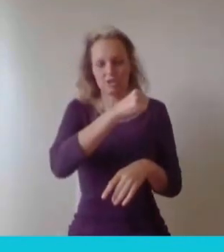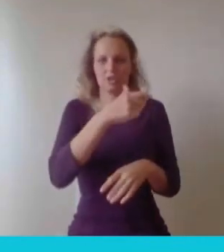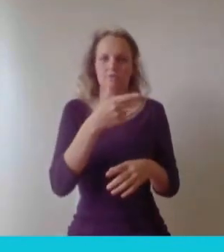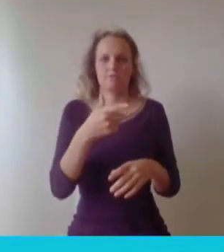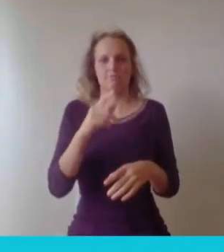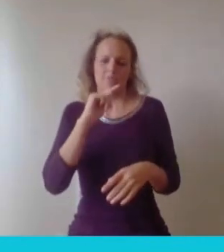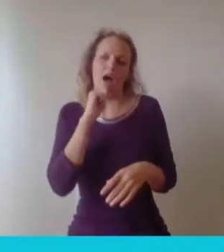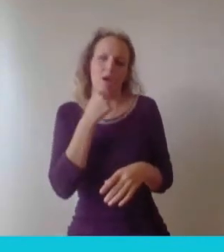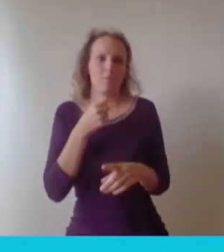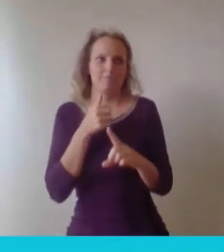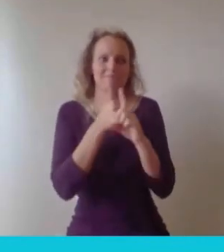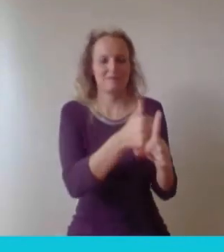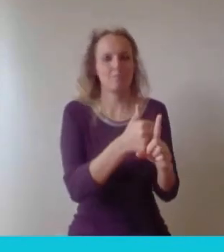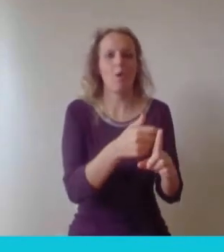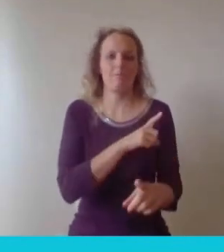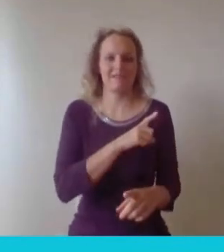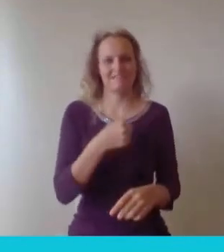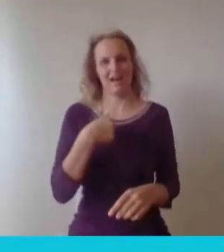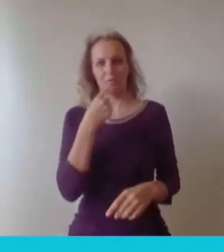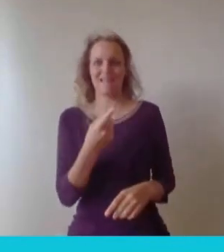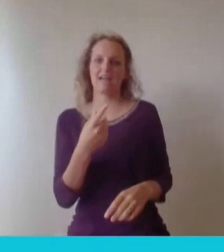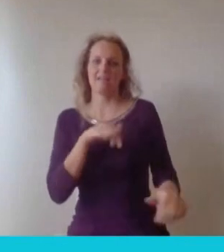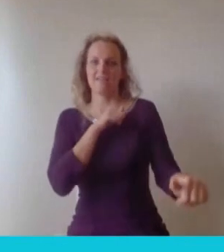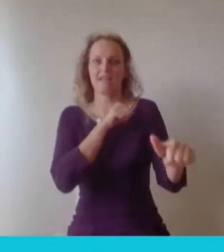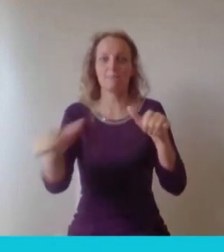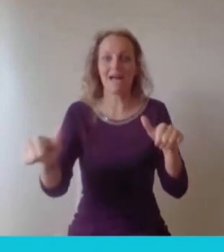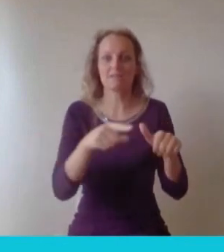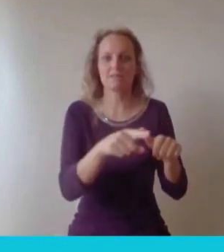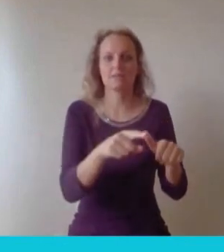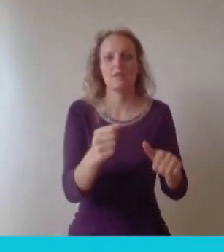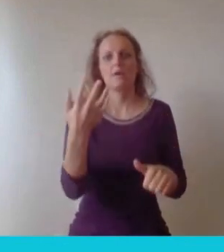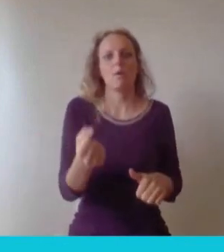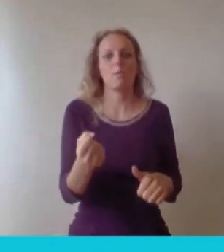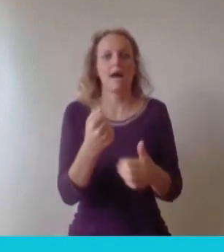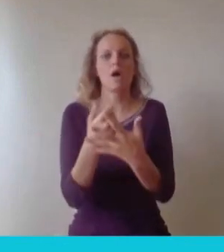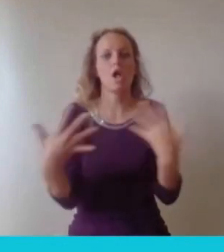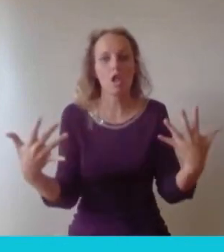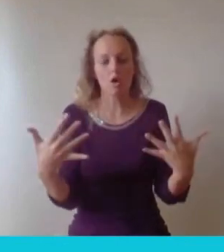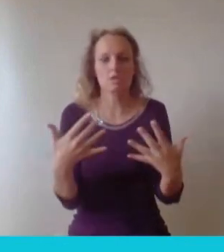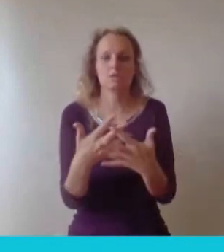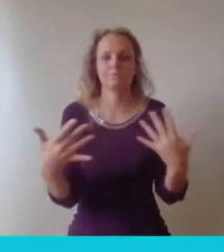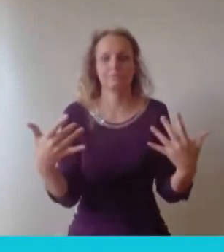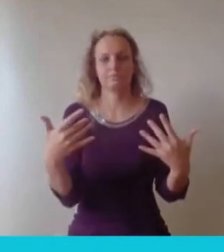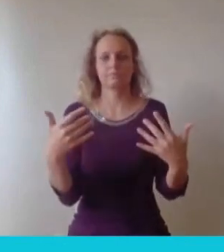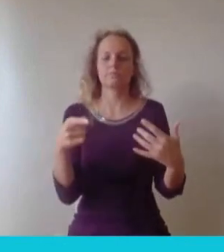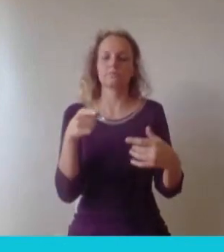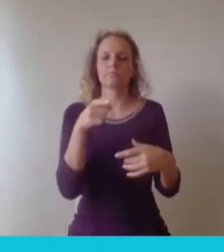lot of computer vision companies working on incredibly specific solutions and I think there's going to be a huge kind of emerging VAI market in the years